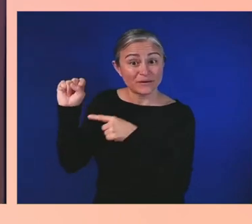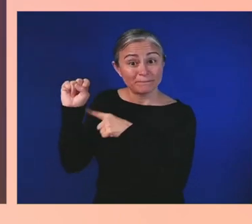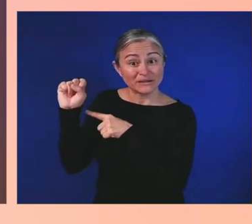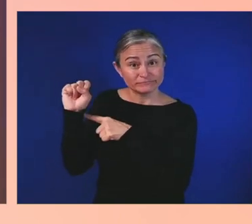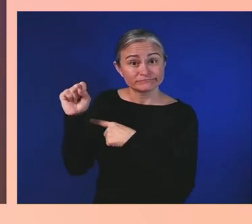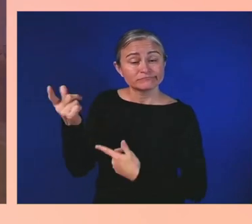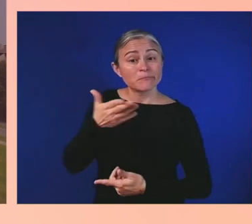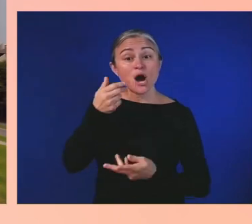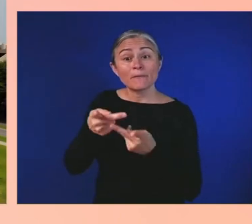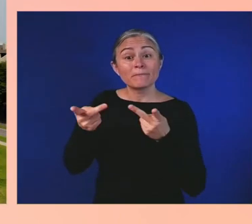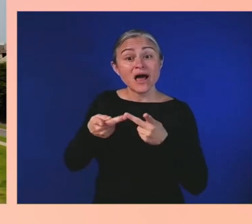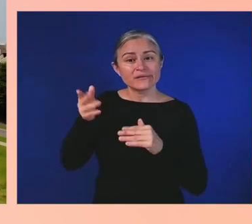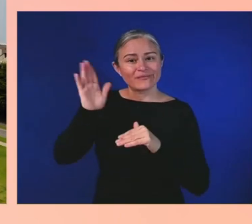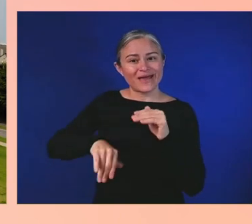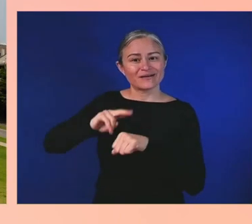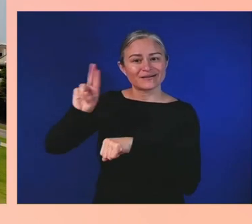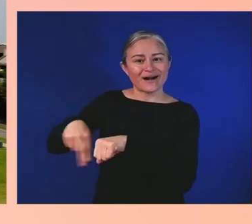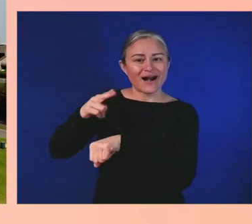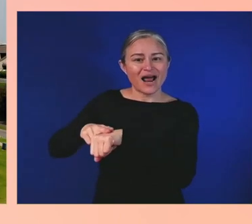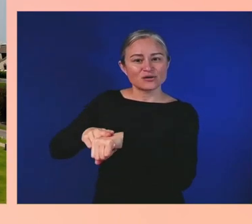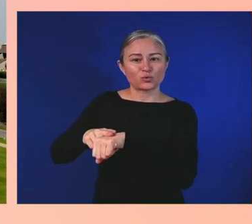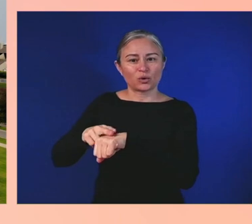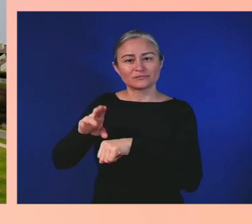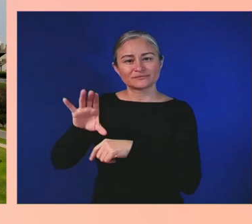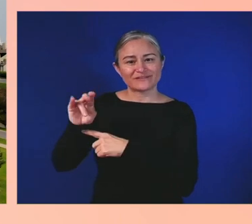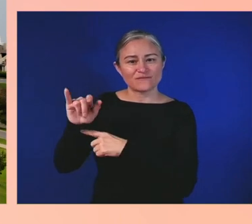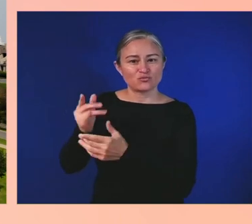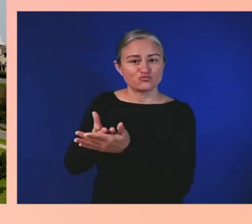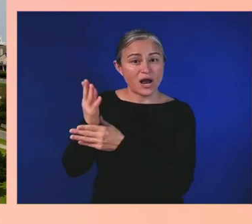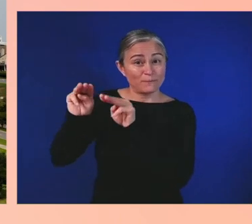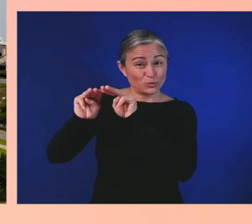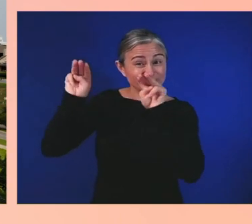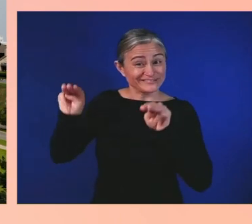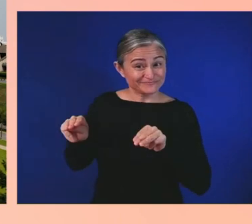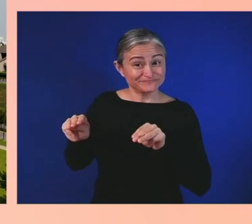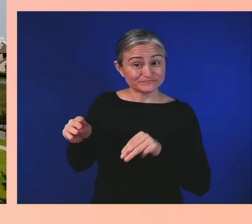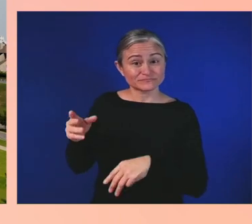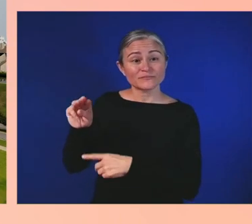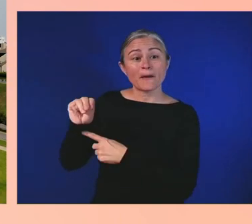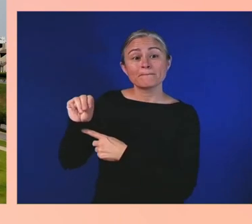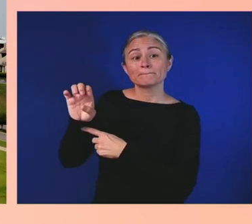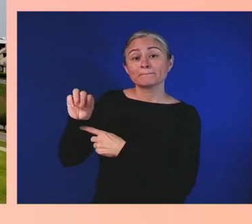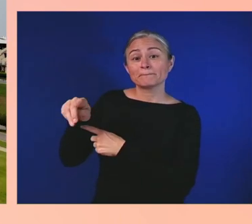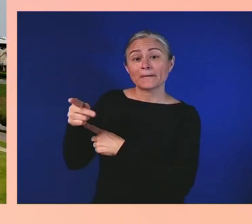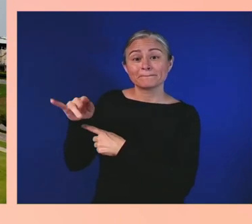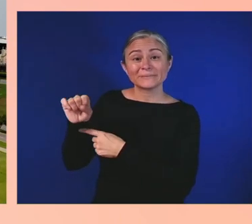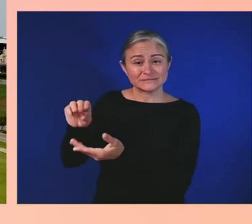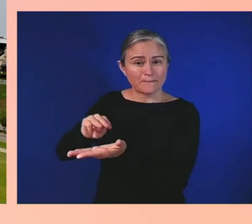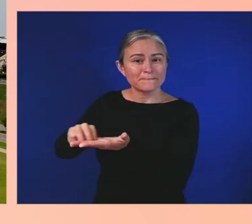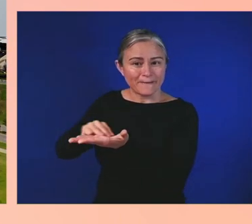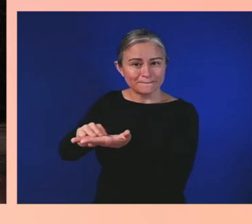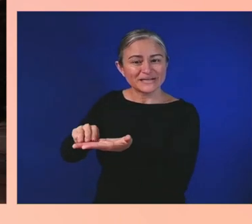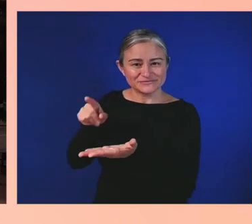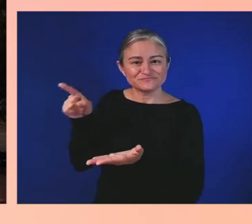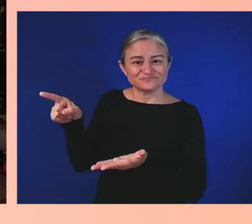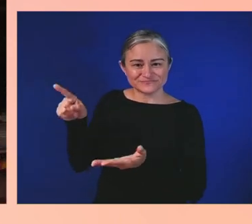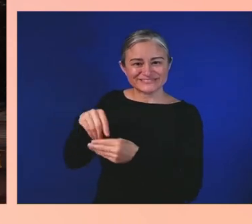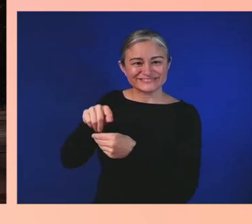Welcome to Memphis, y'all, home of the blues and birthplace of rock and roll.